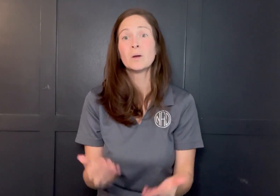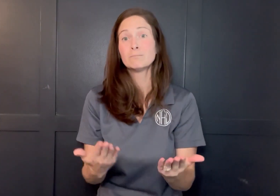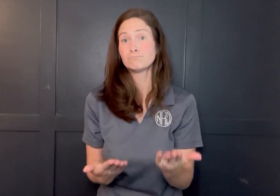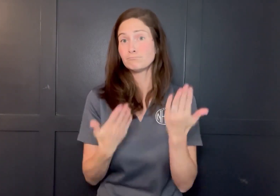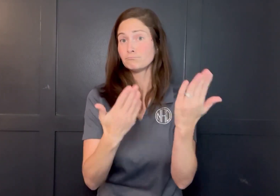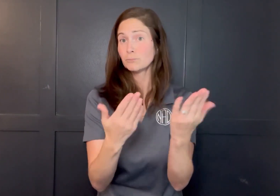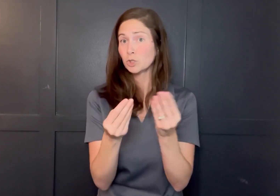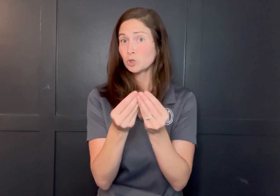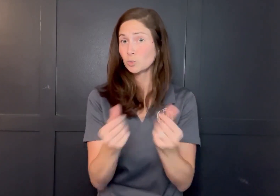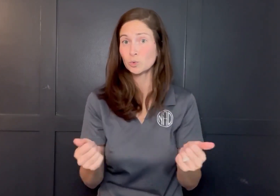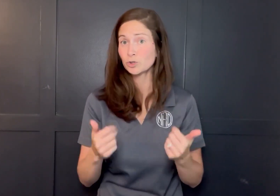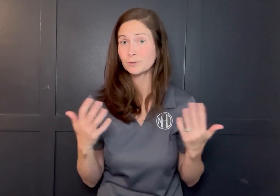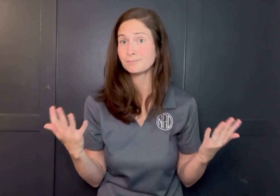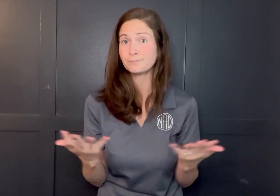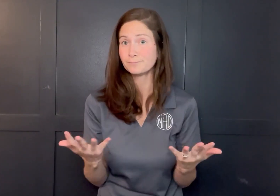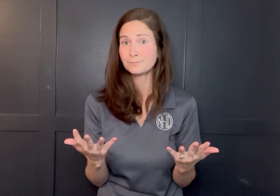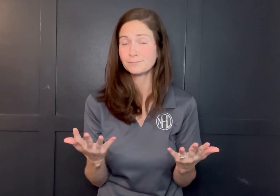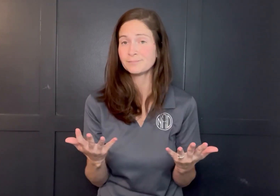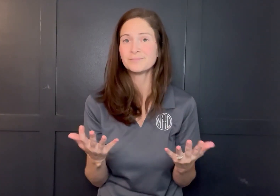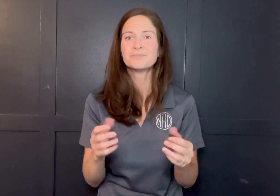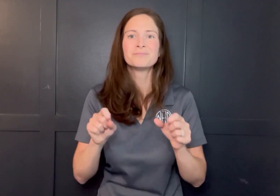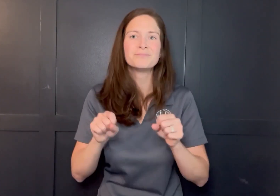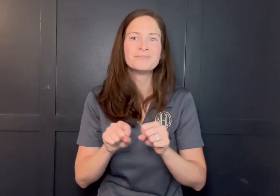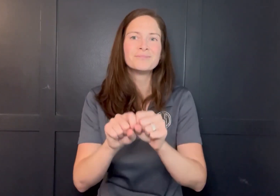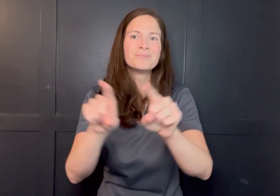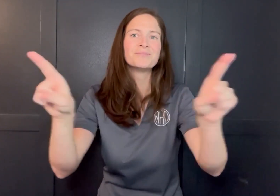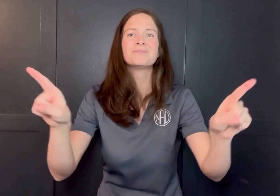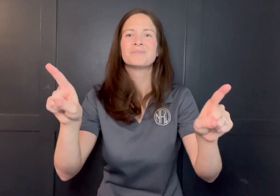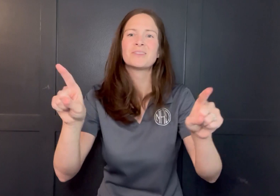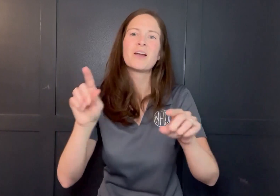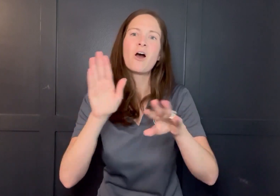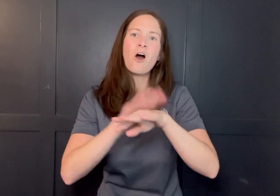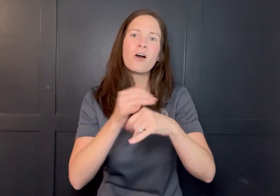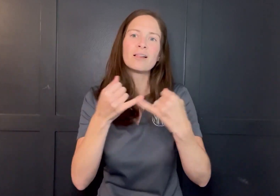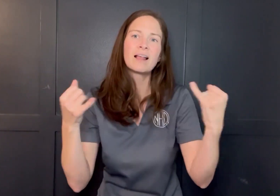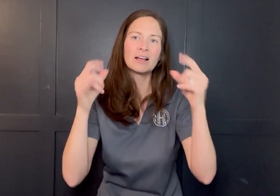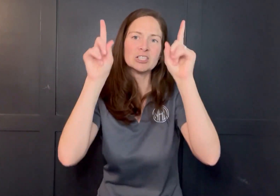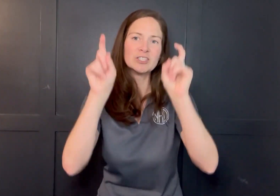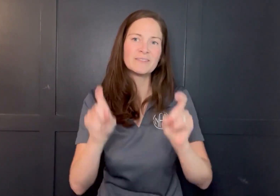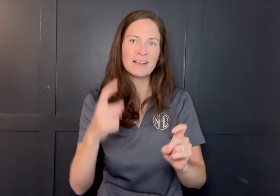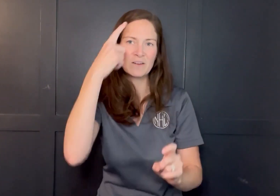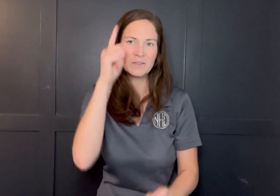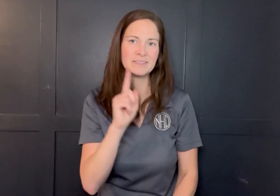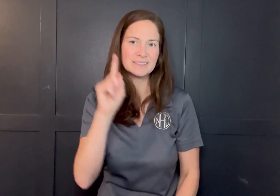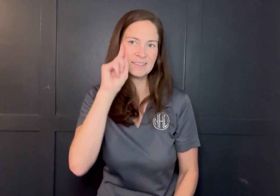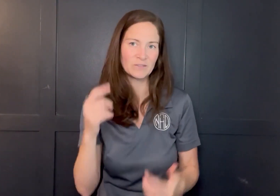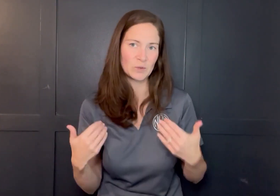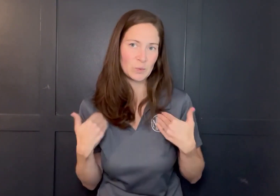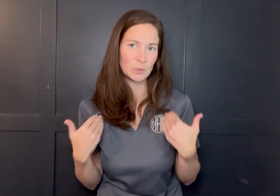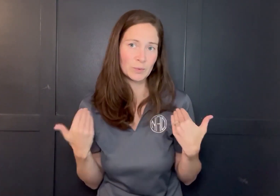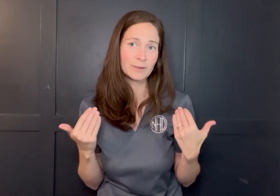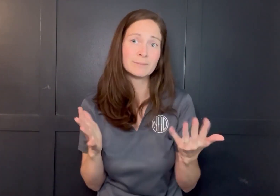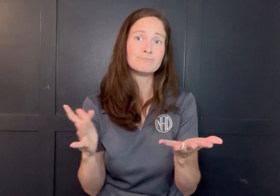The Proposed Solution: Conduct a nationwide online survey among Deaf, DeafBlind, DeafDisabled, and Hard of Hearing youth.